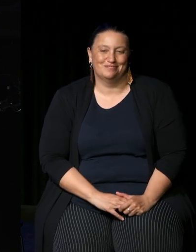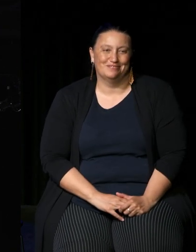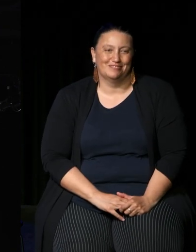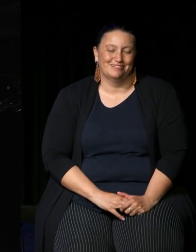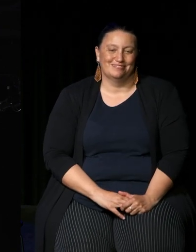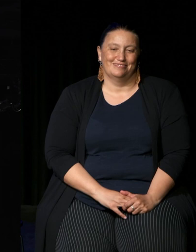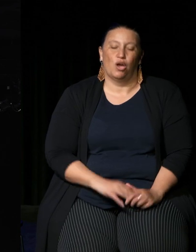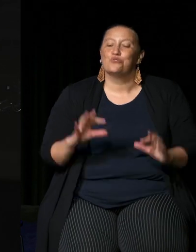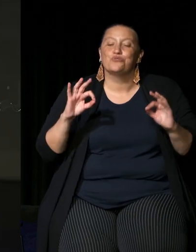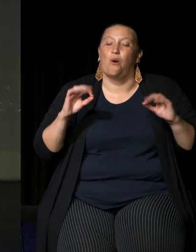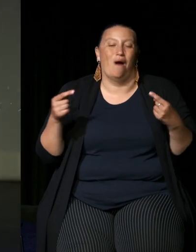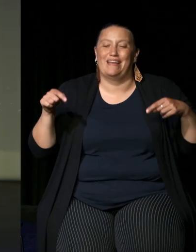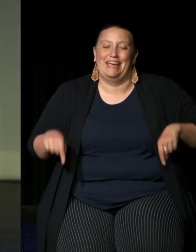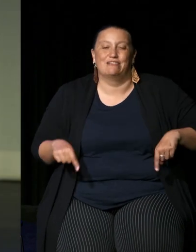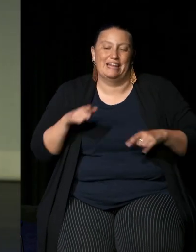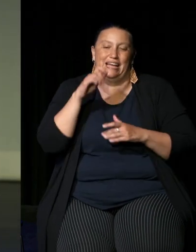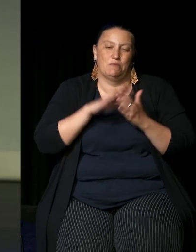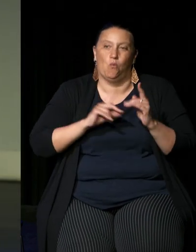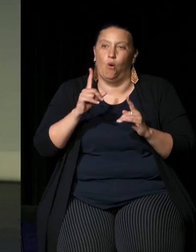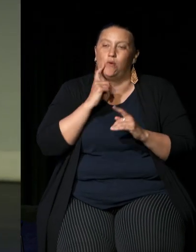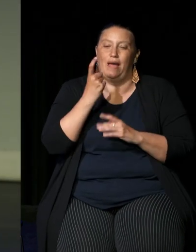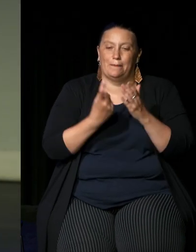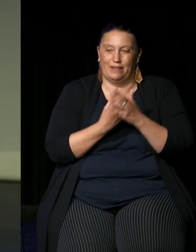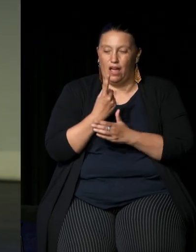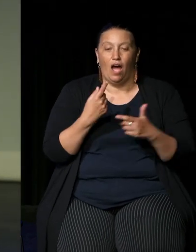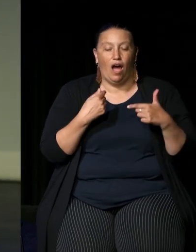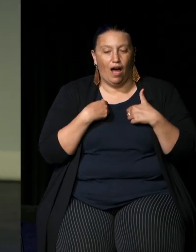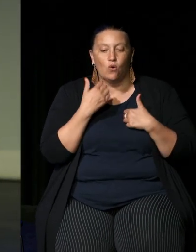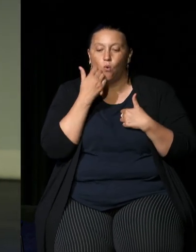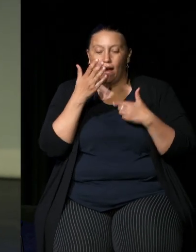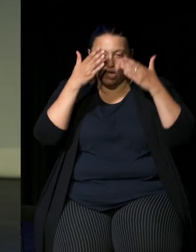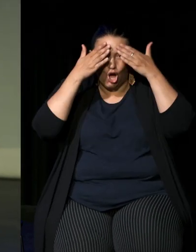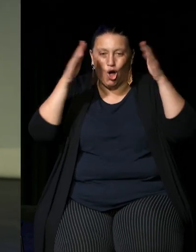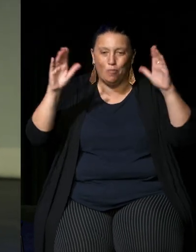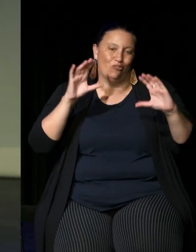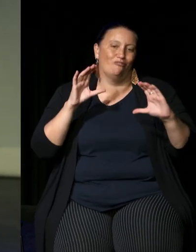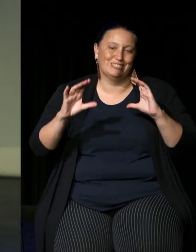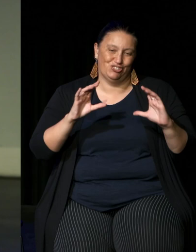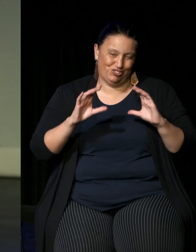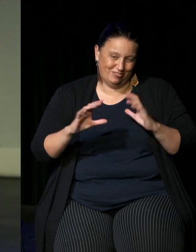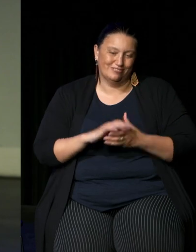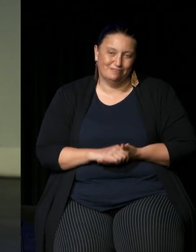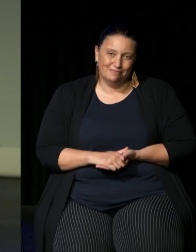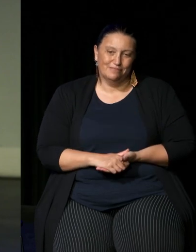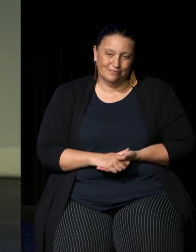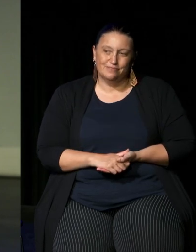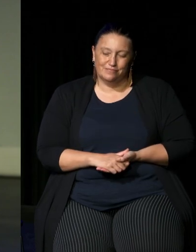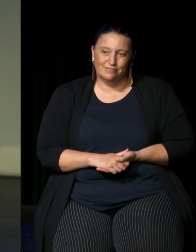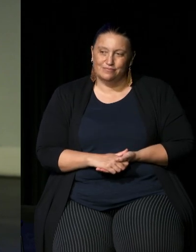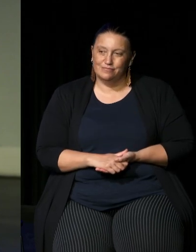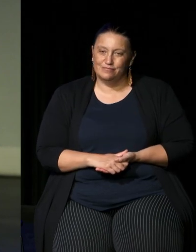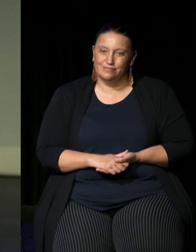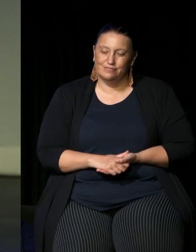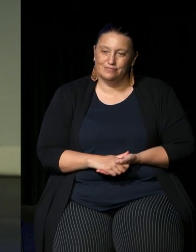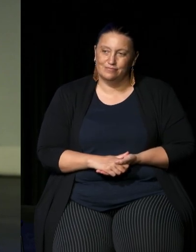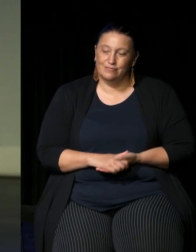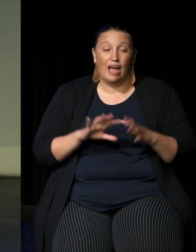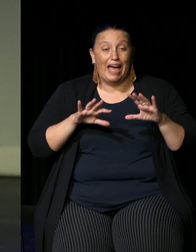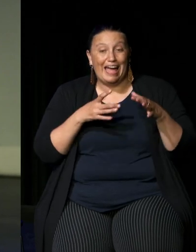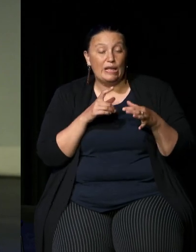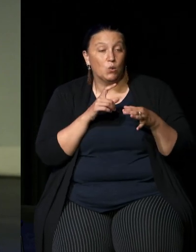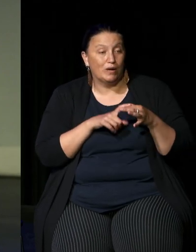happen uh I've always been open to conversation about anything and any questions people want to